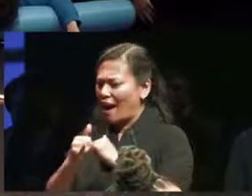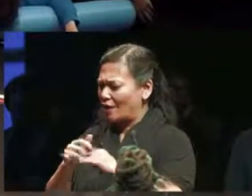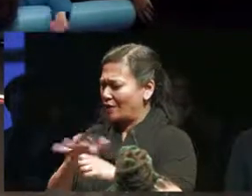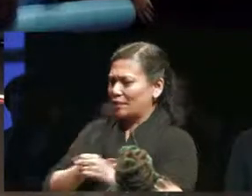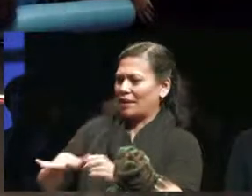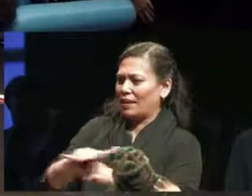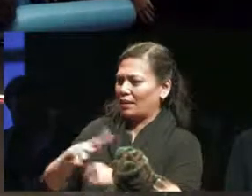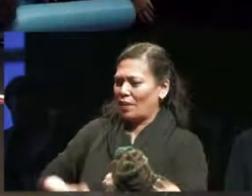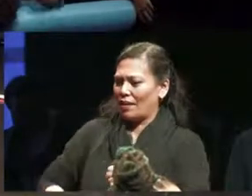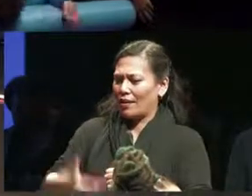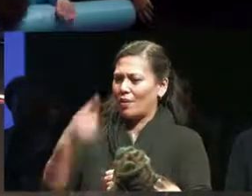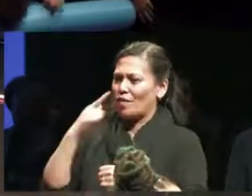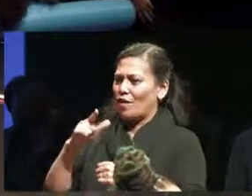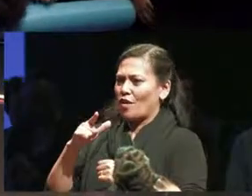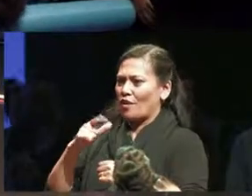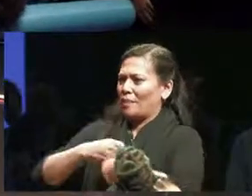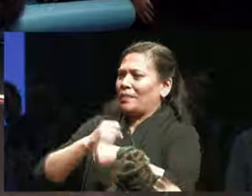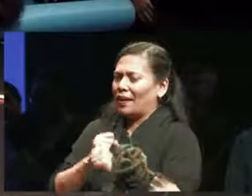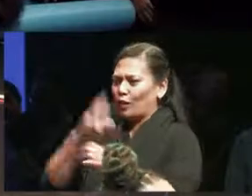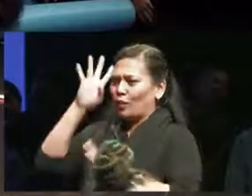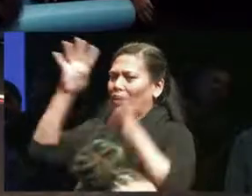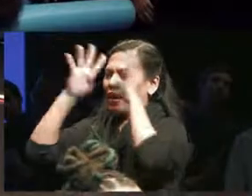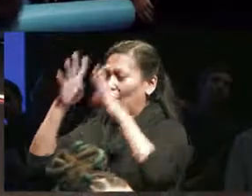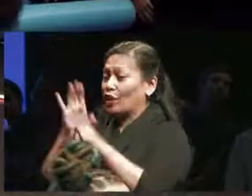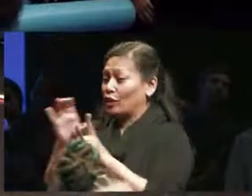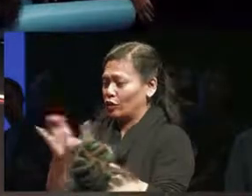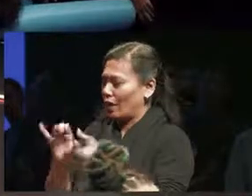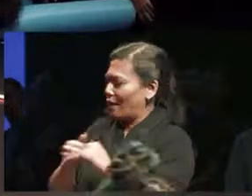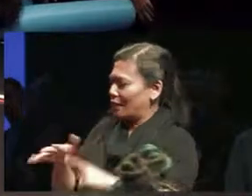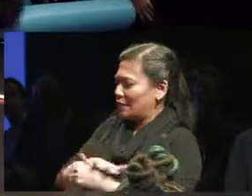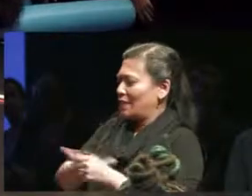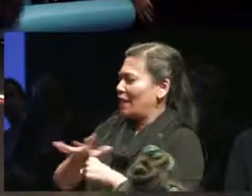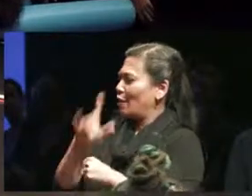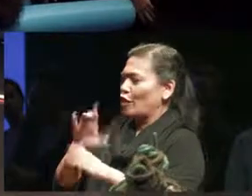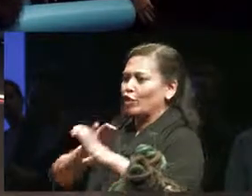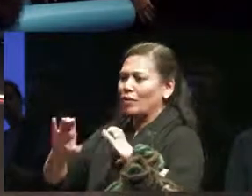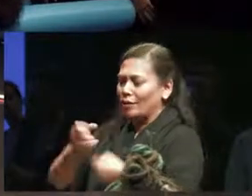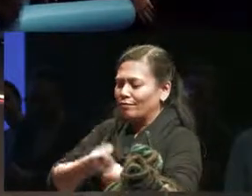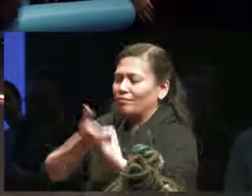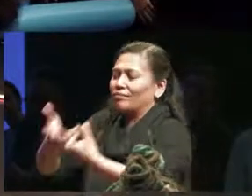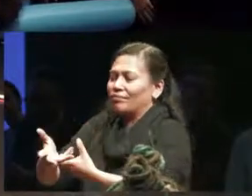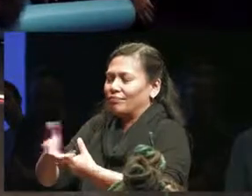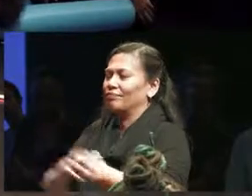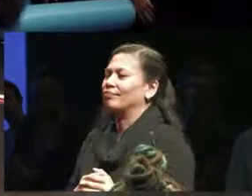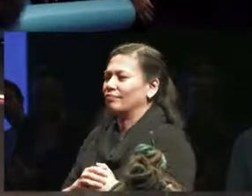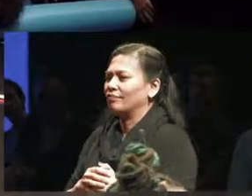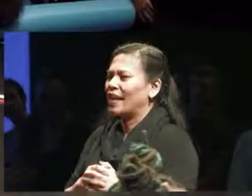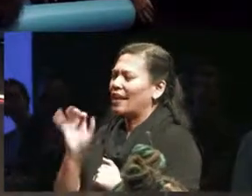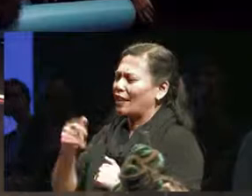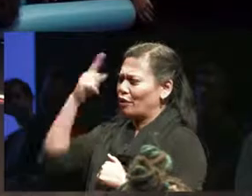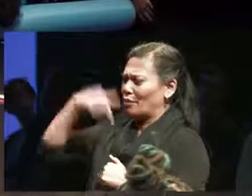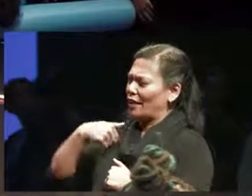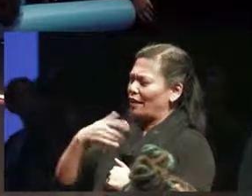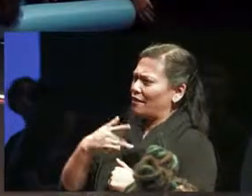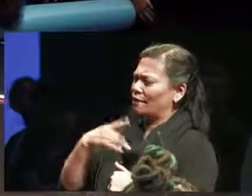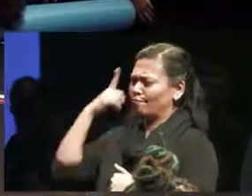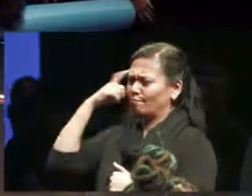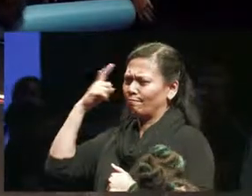to take space to communicate. And that raises a bunch of questions. So one is